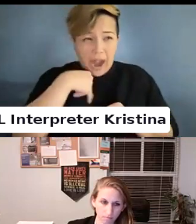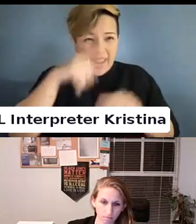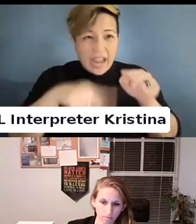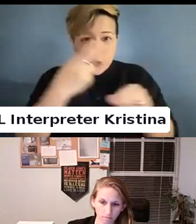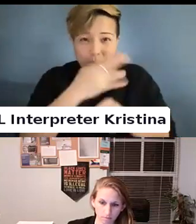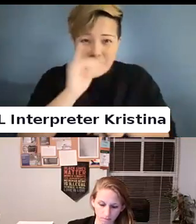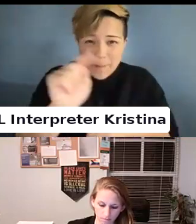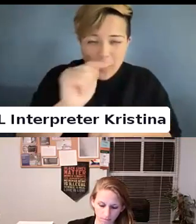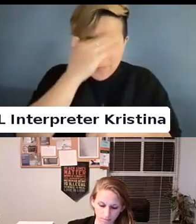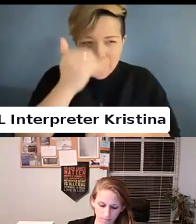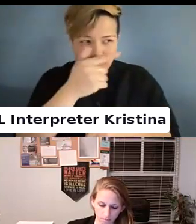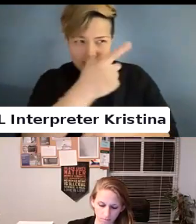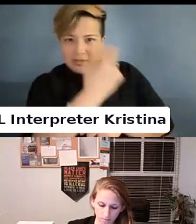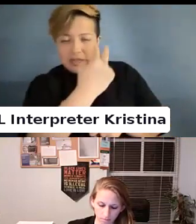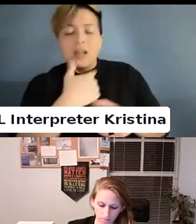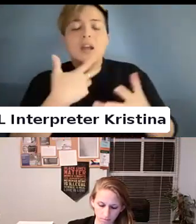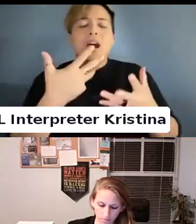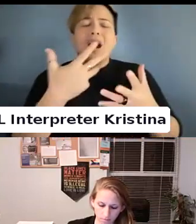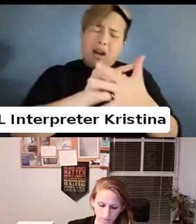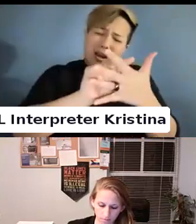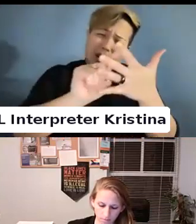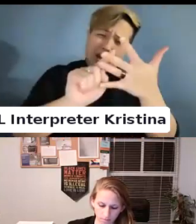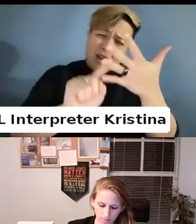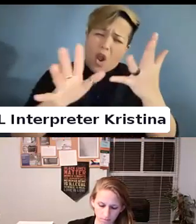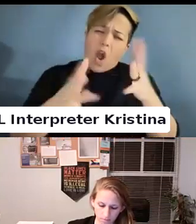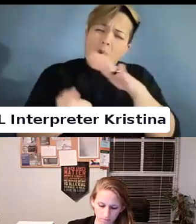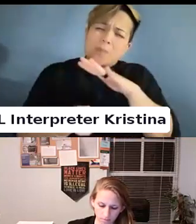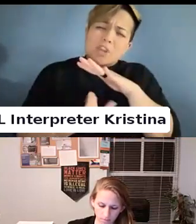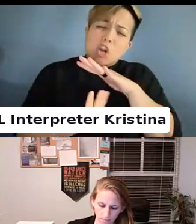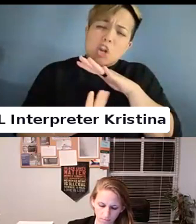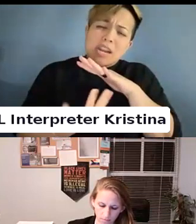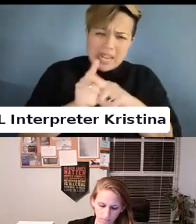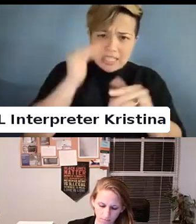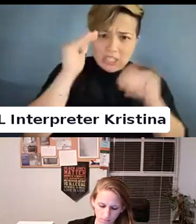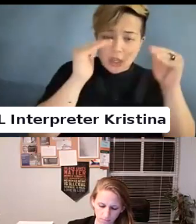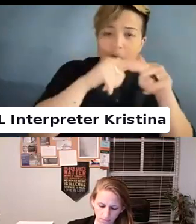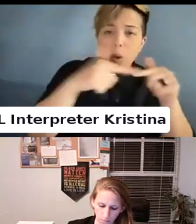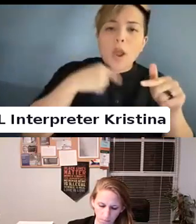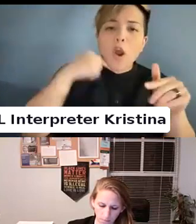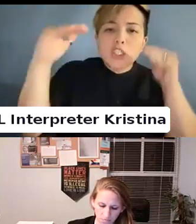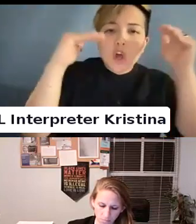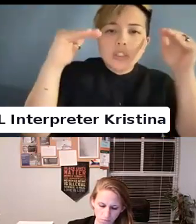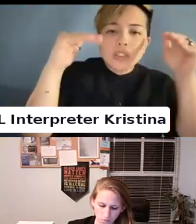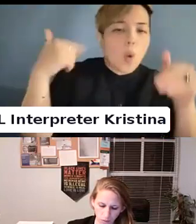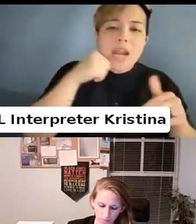All the things. They are infuriating to us as adults. But we are adults. So. I'm just thinking.